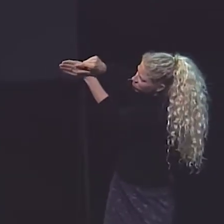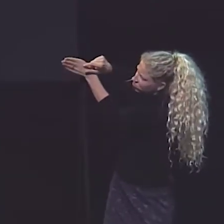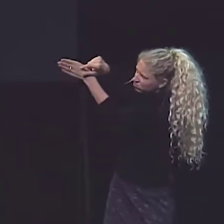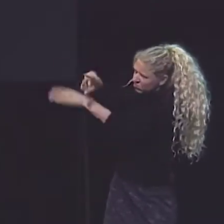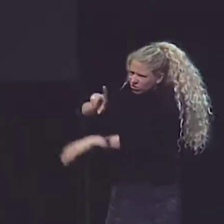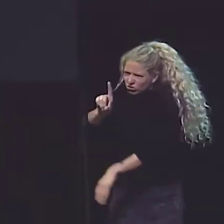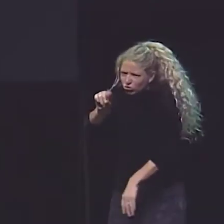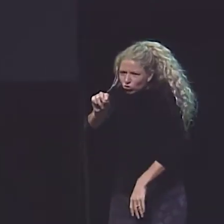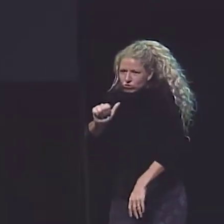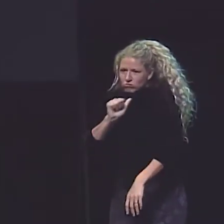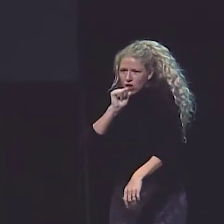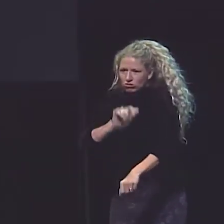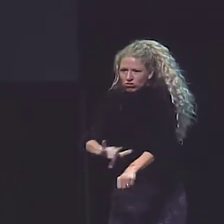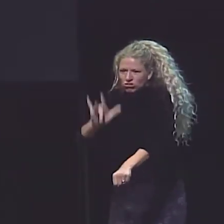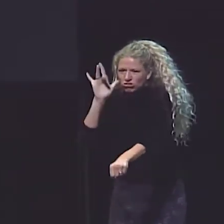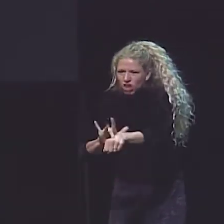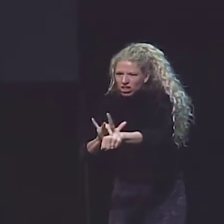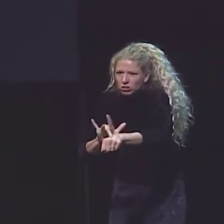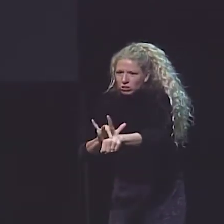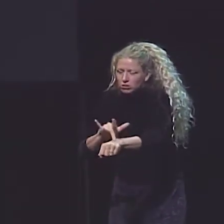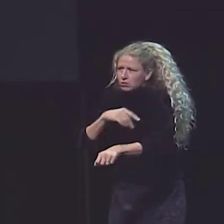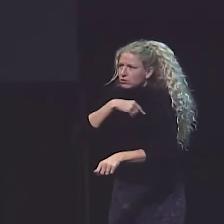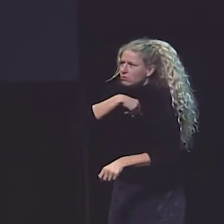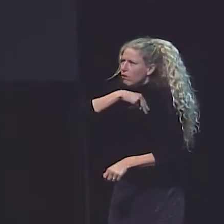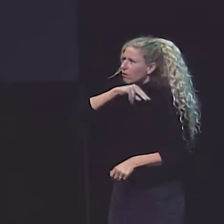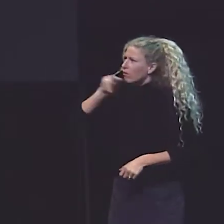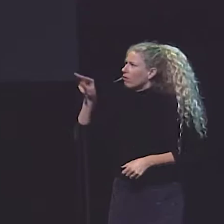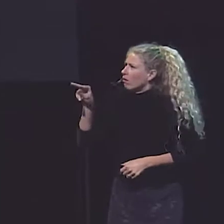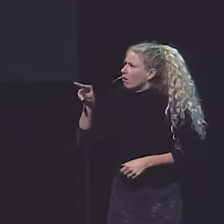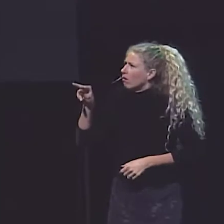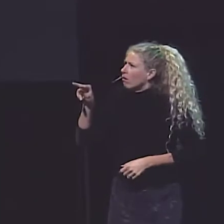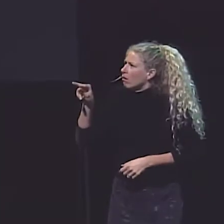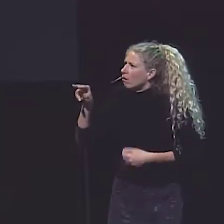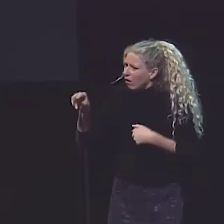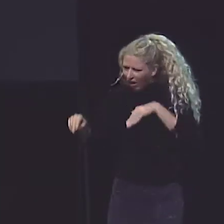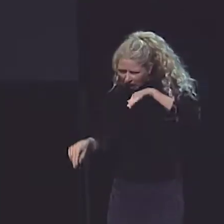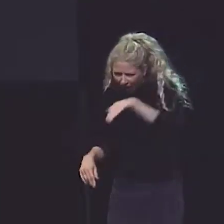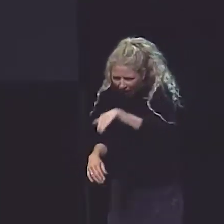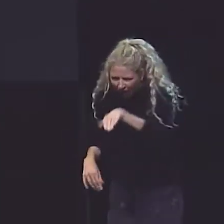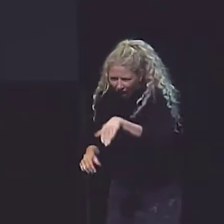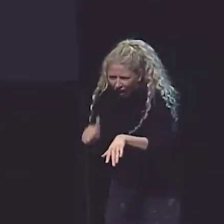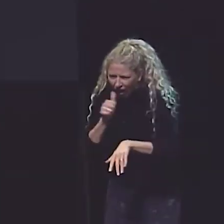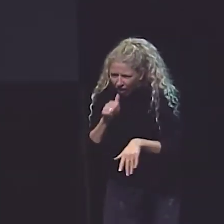WITH A SIGN THAT SAYS, "DO NOT TOUCH."